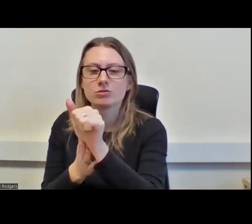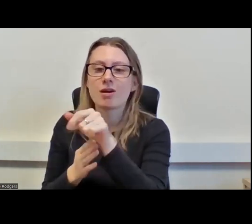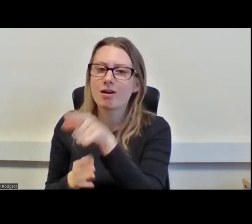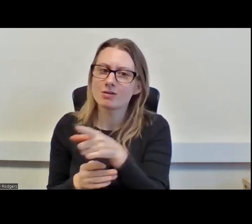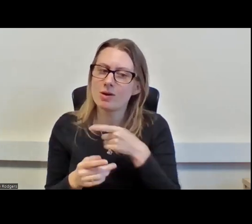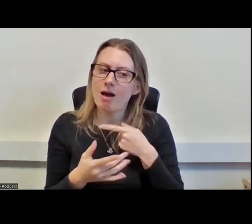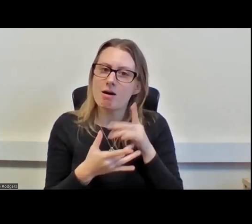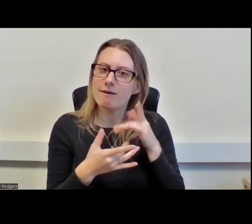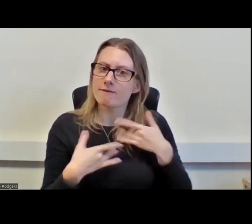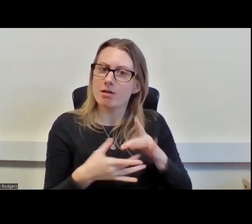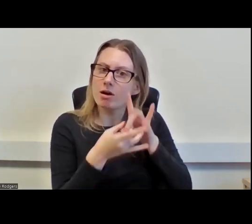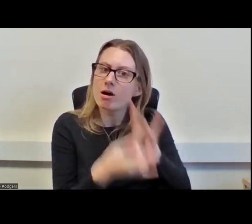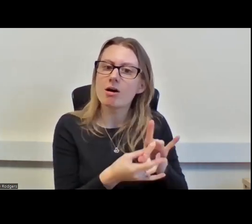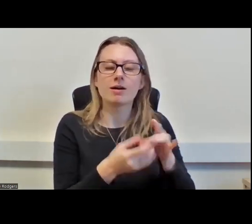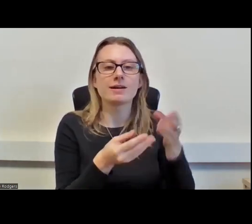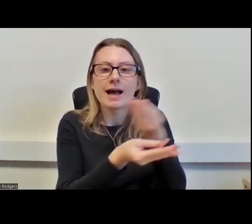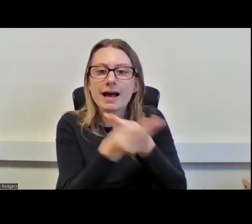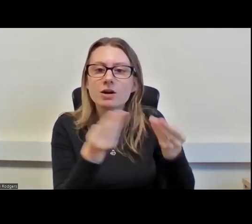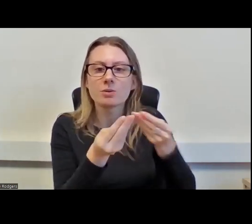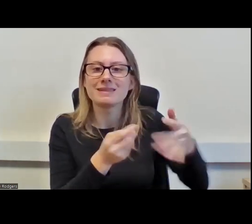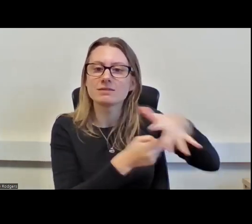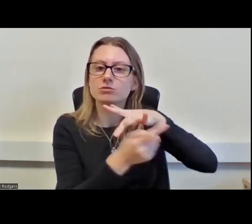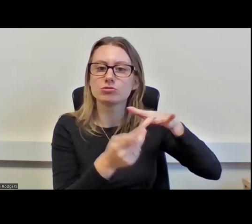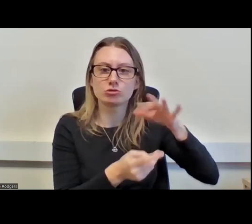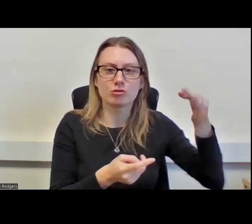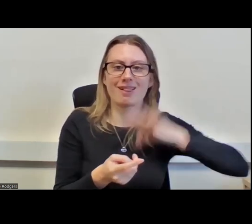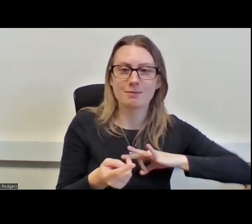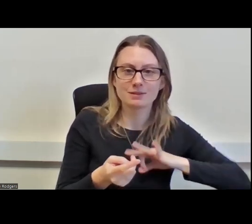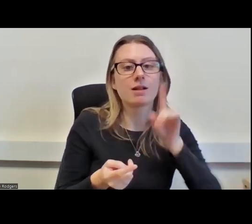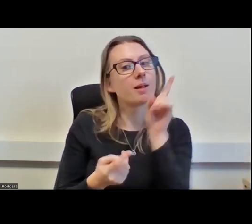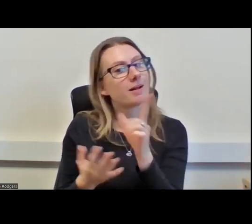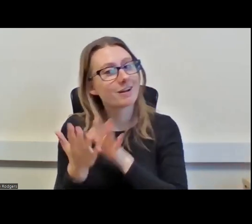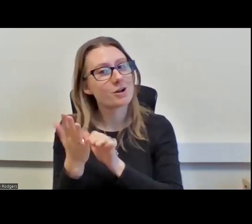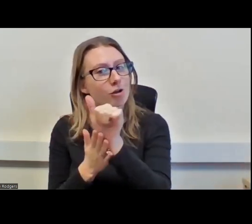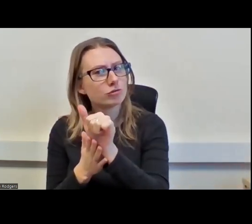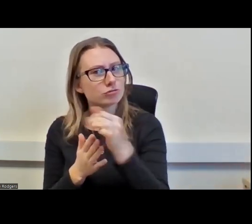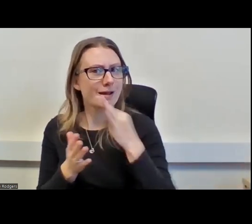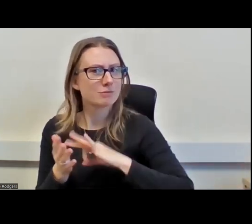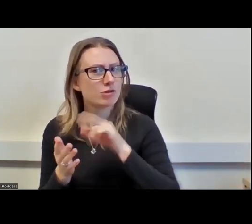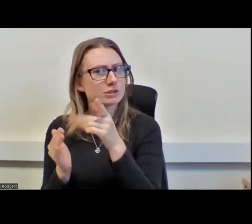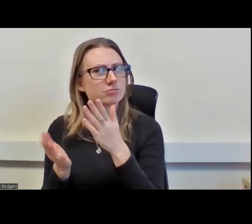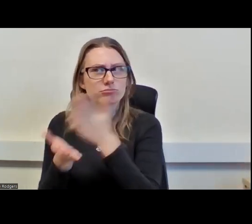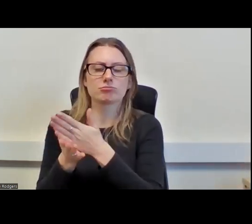economic and social capital, definitely she was right out there, so it's so interesting. So,